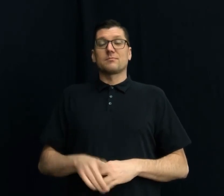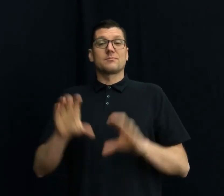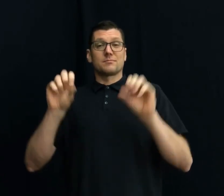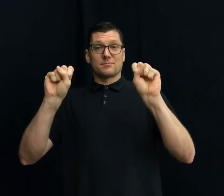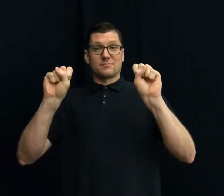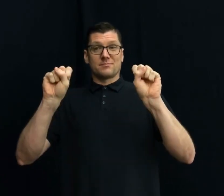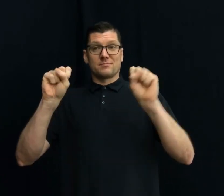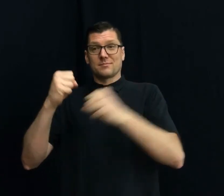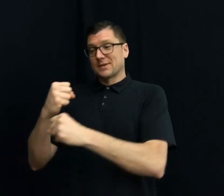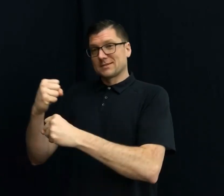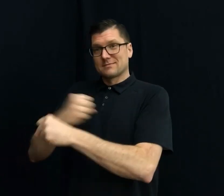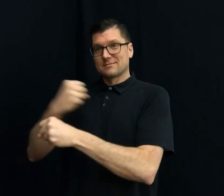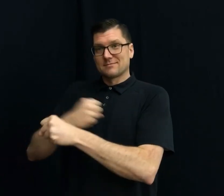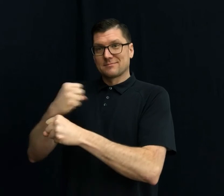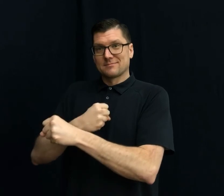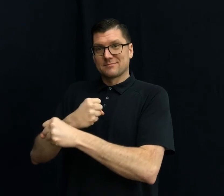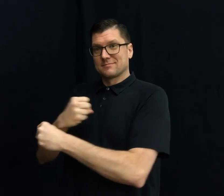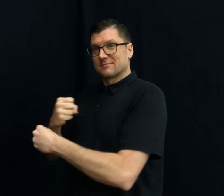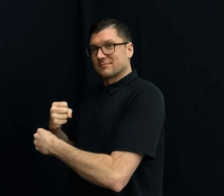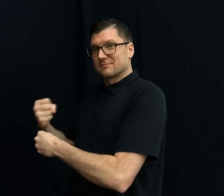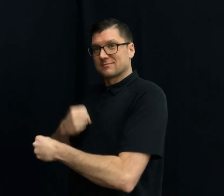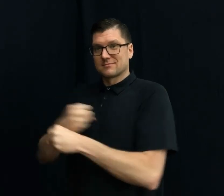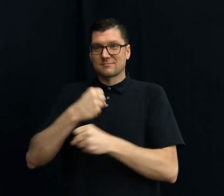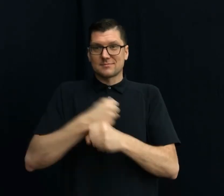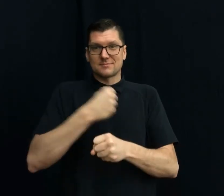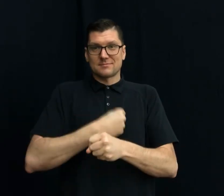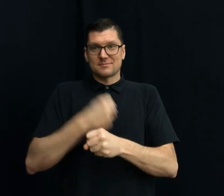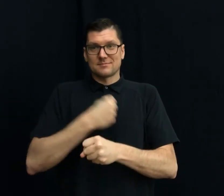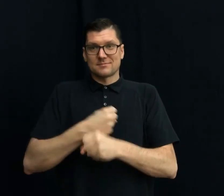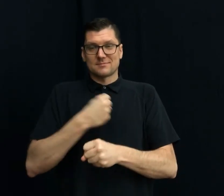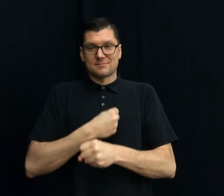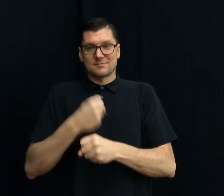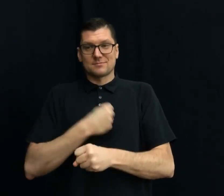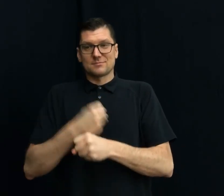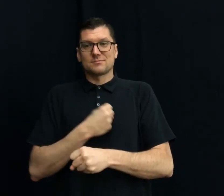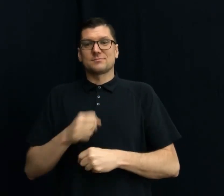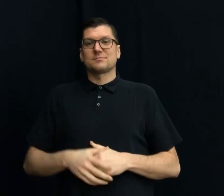STATISTIC